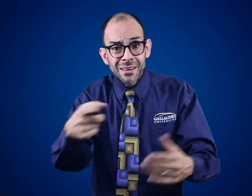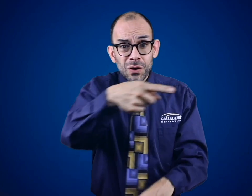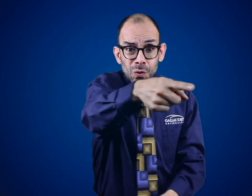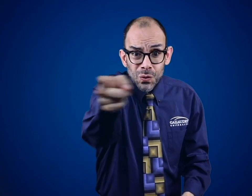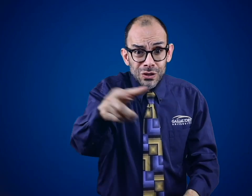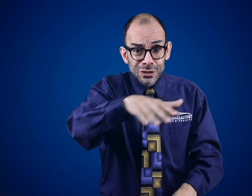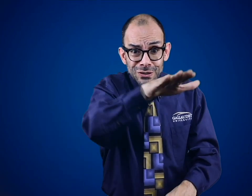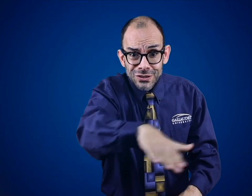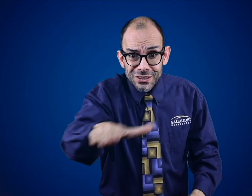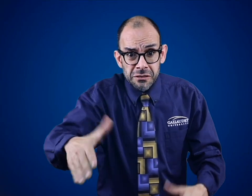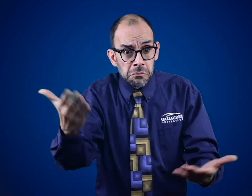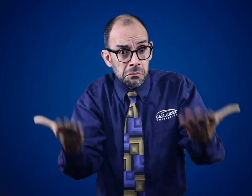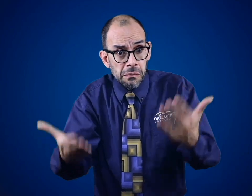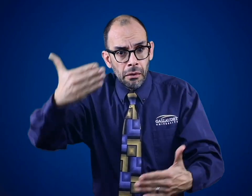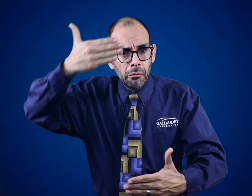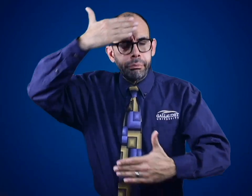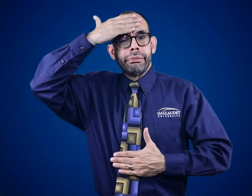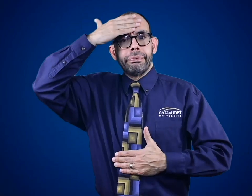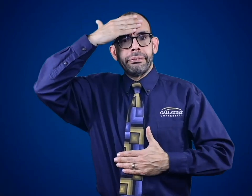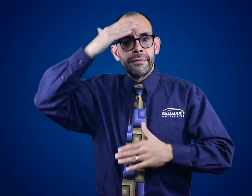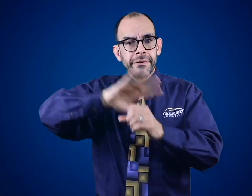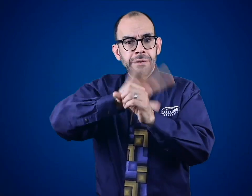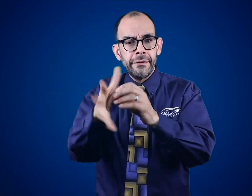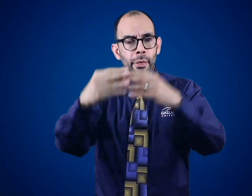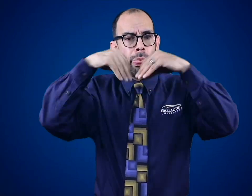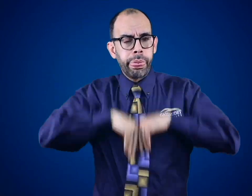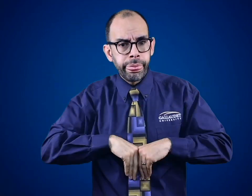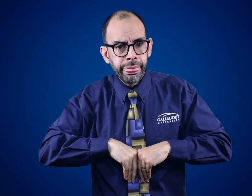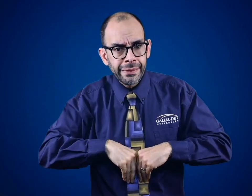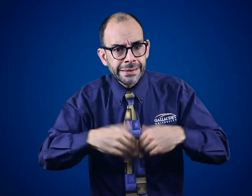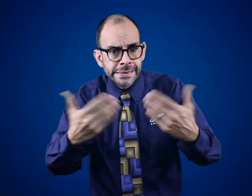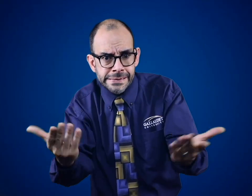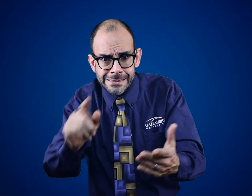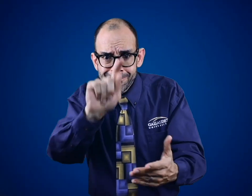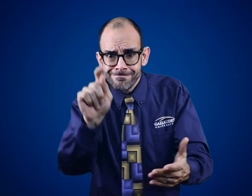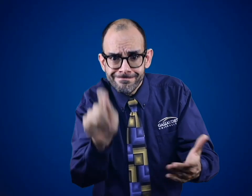Will your children get infected by this contagion?